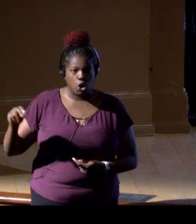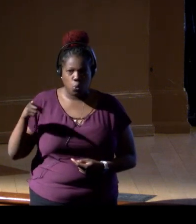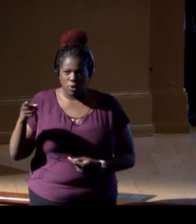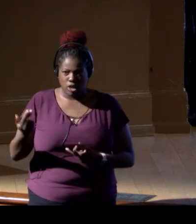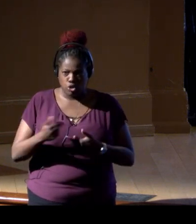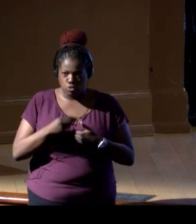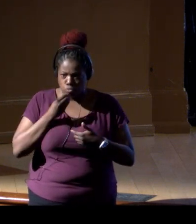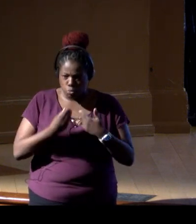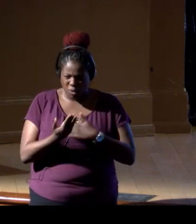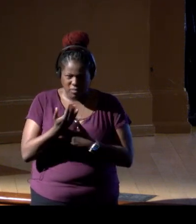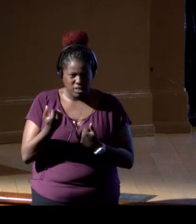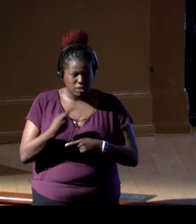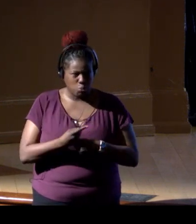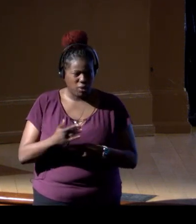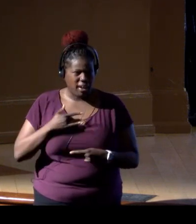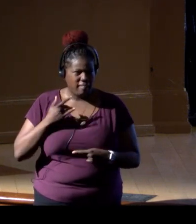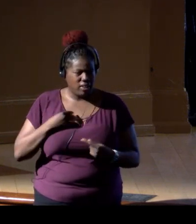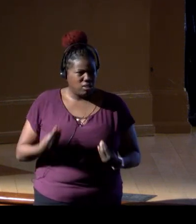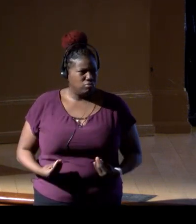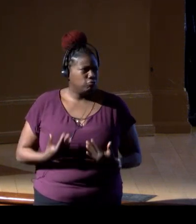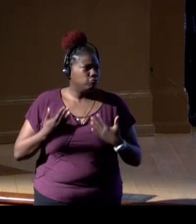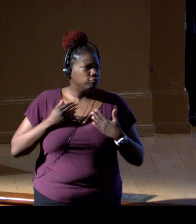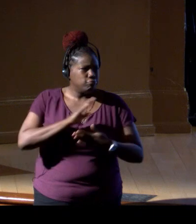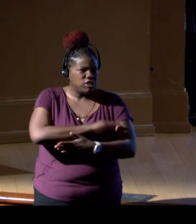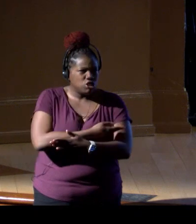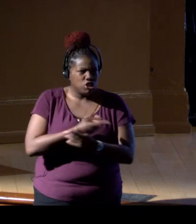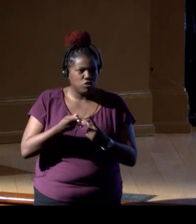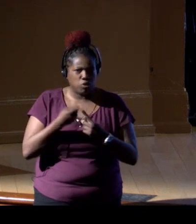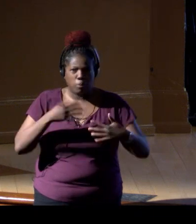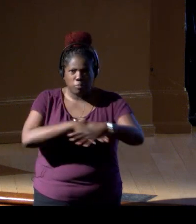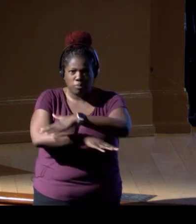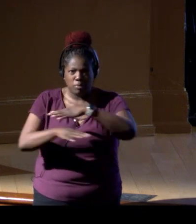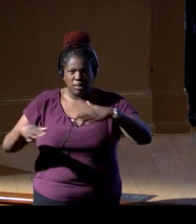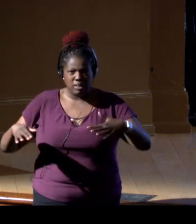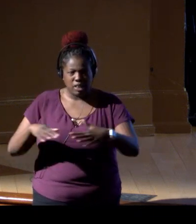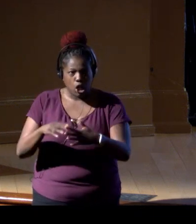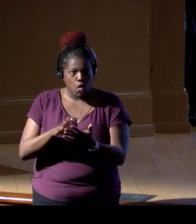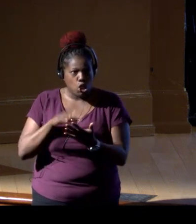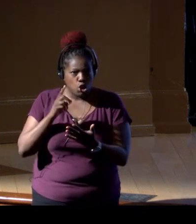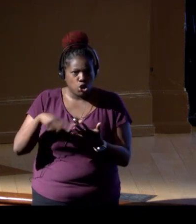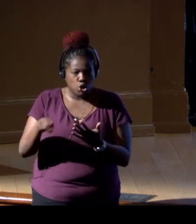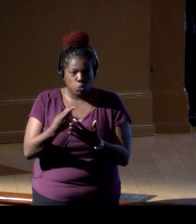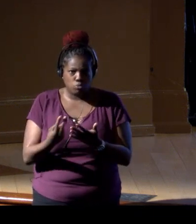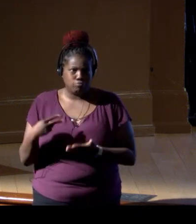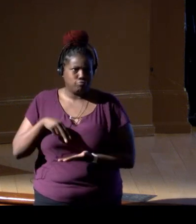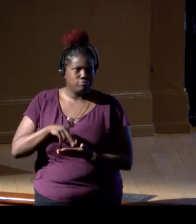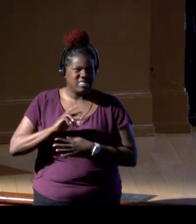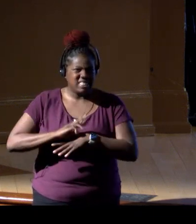just felt so much passion and energy from the crowd, particularly after learning that you got up at 6:30 to catch the bus.